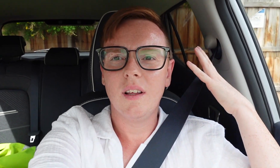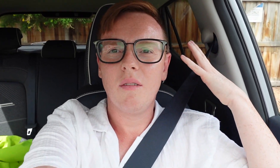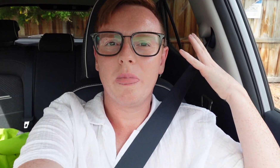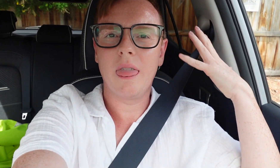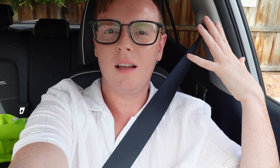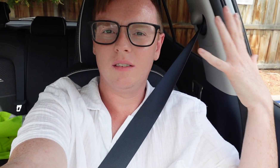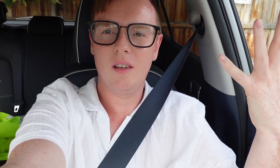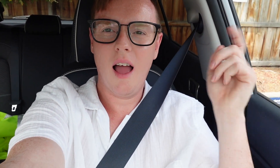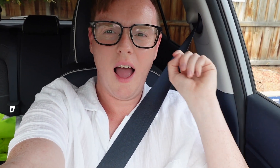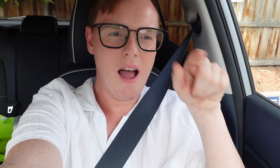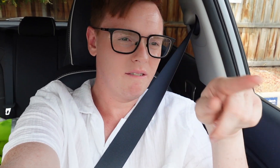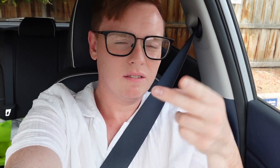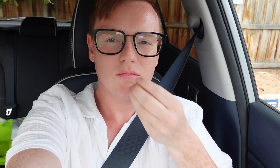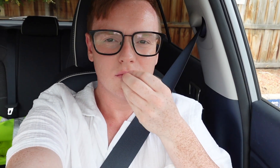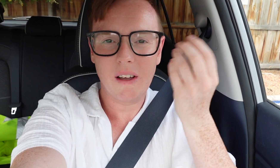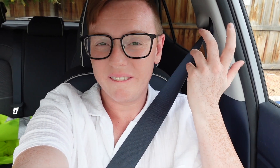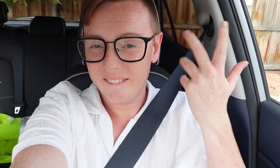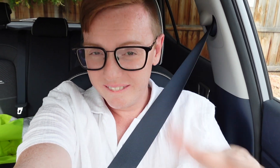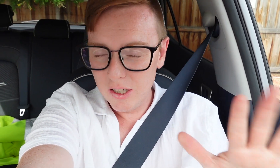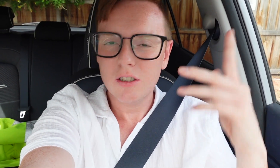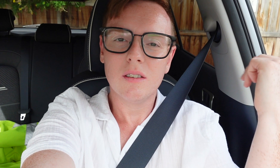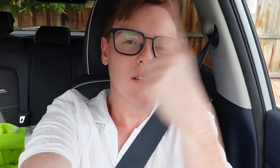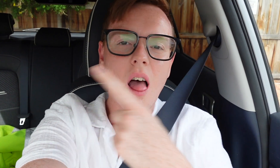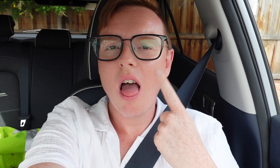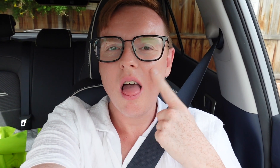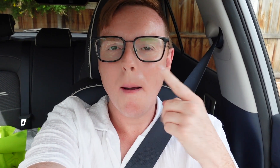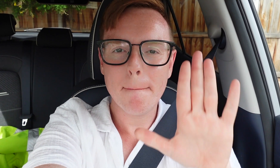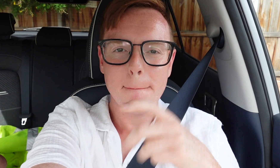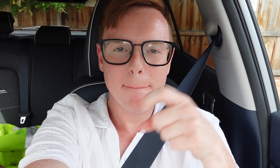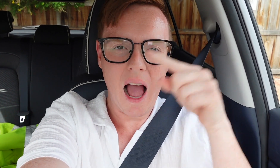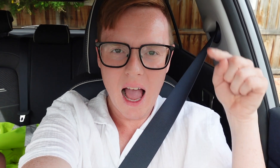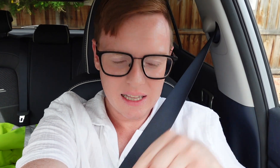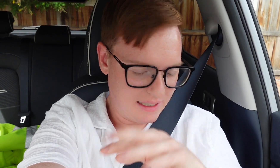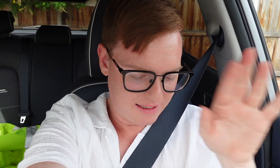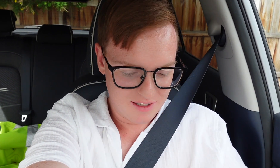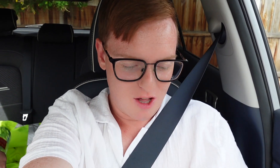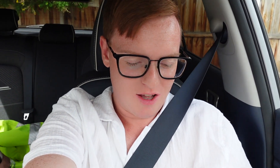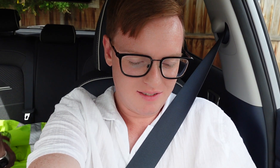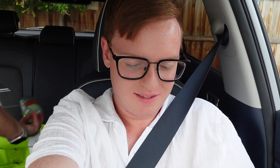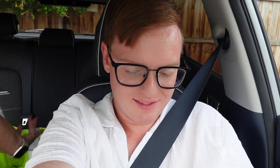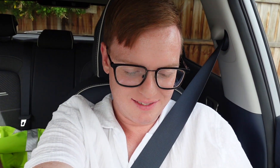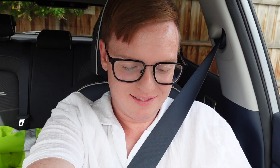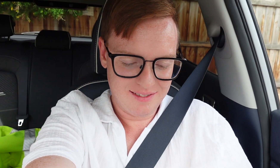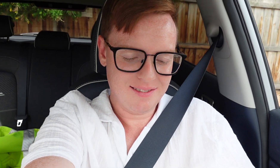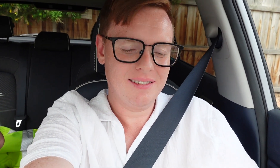After lunch, we went to the markets to have look and look what we order.